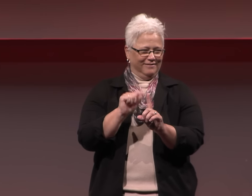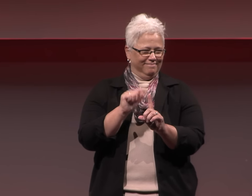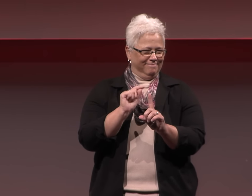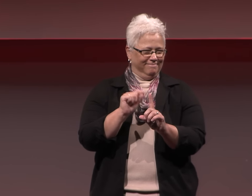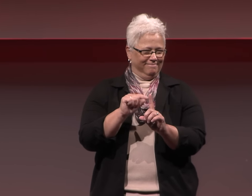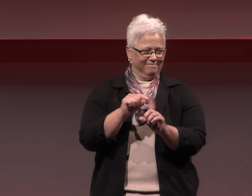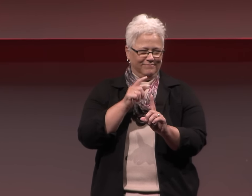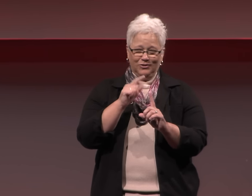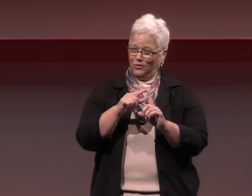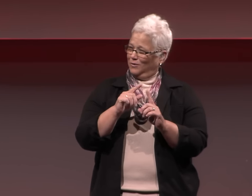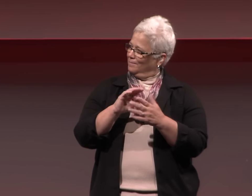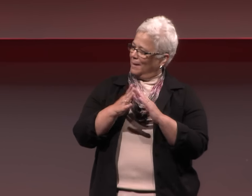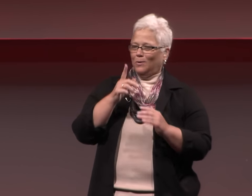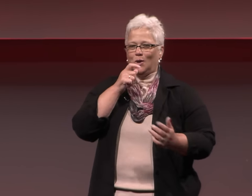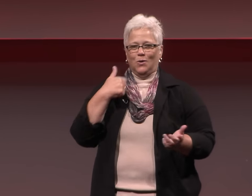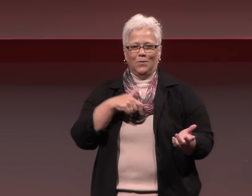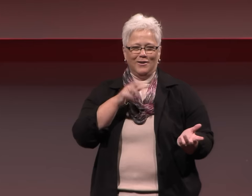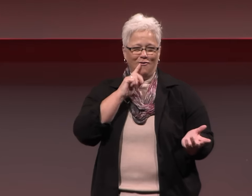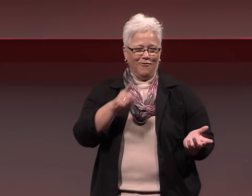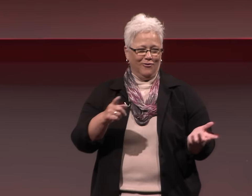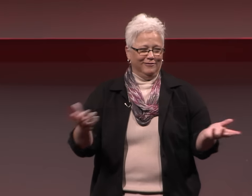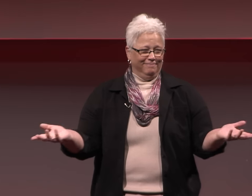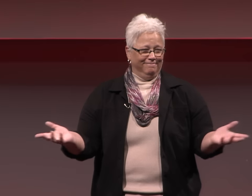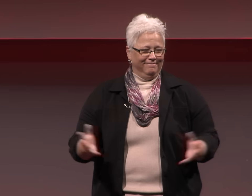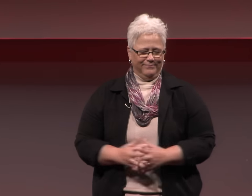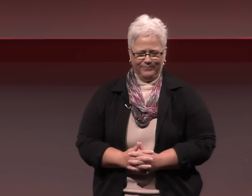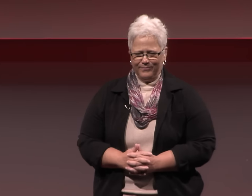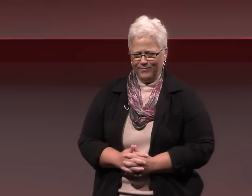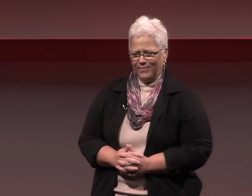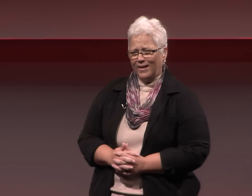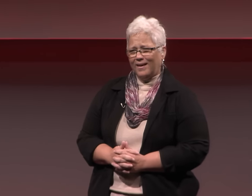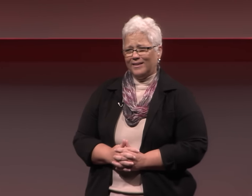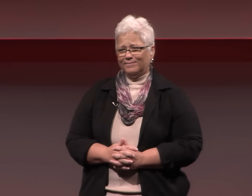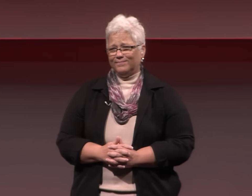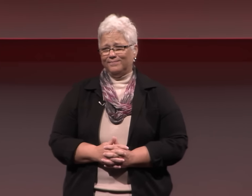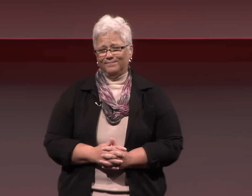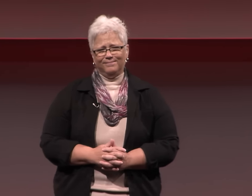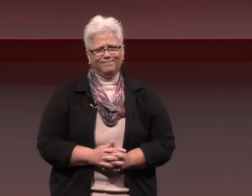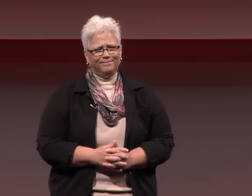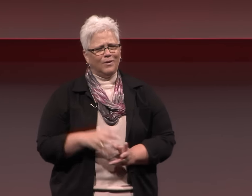We just have a different language. We know who we are.